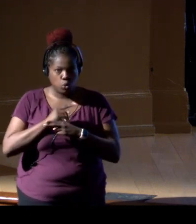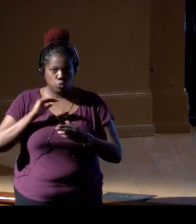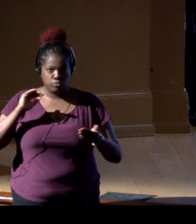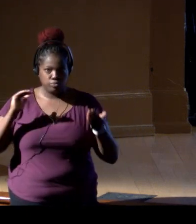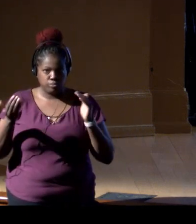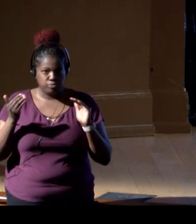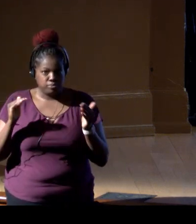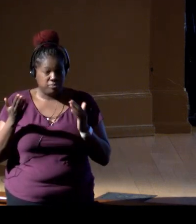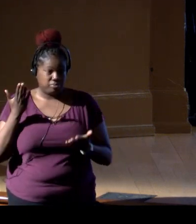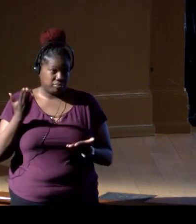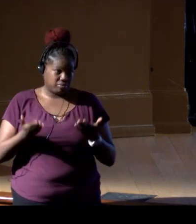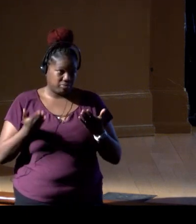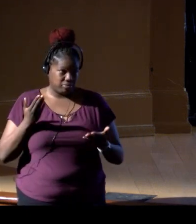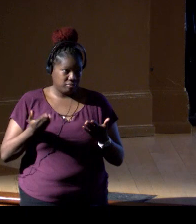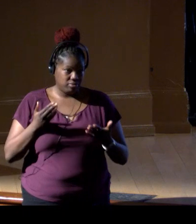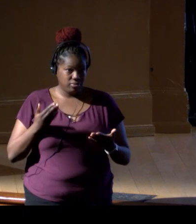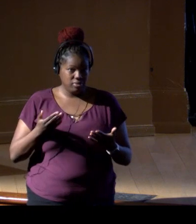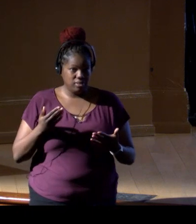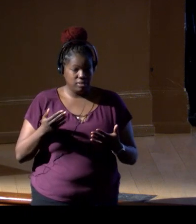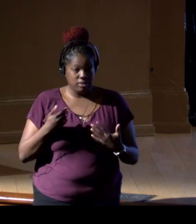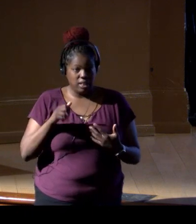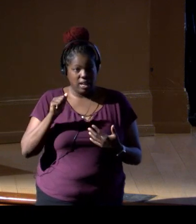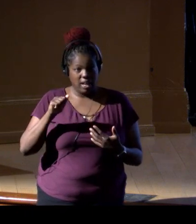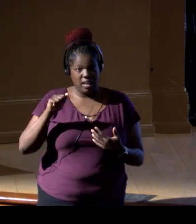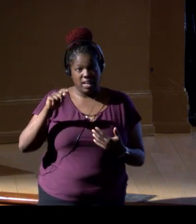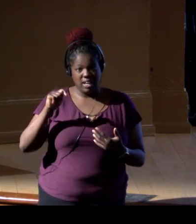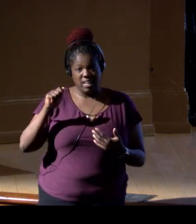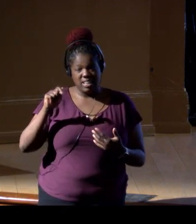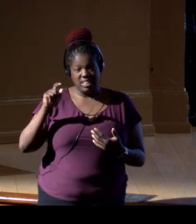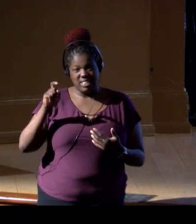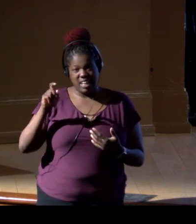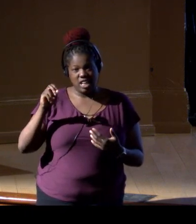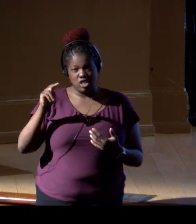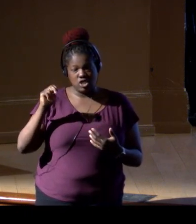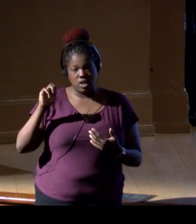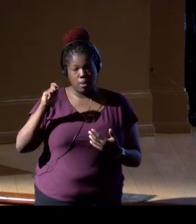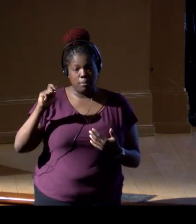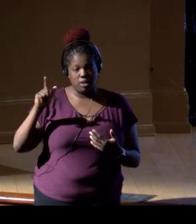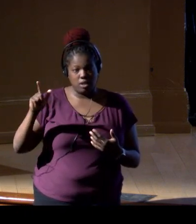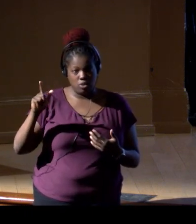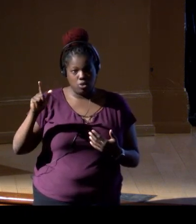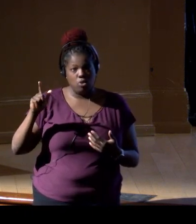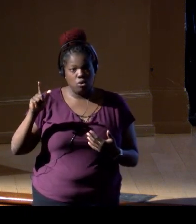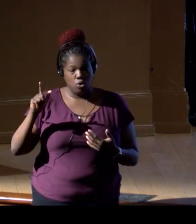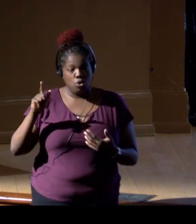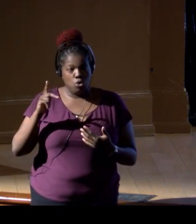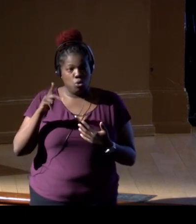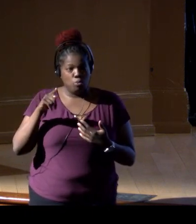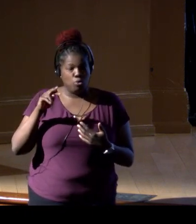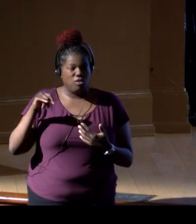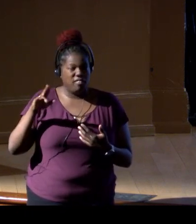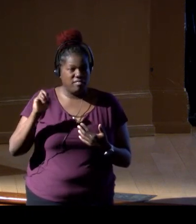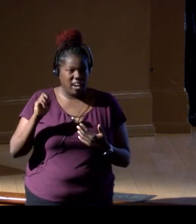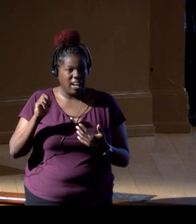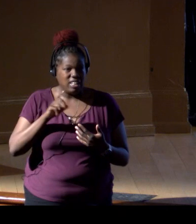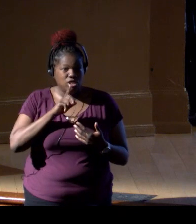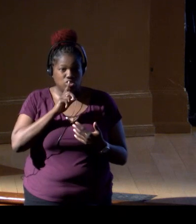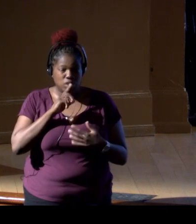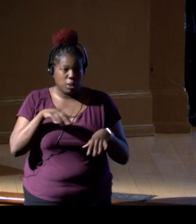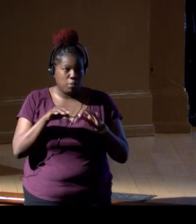even maybe taxonomically agnostic profiles, while we build the libraries are gonna be absolutely important. So it's important for us to be out there sampling now,